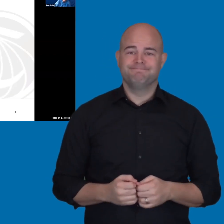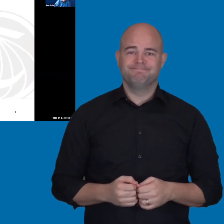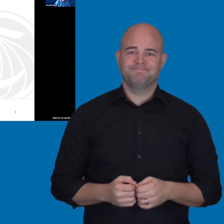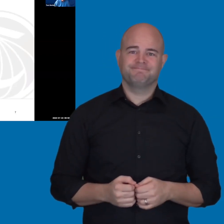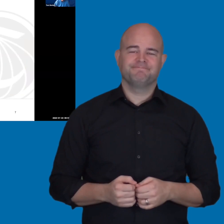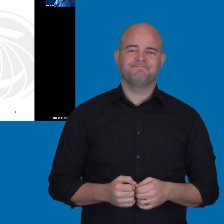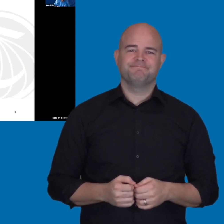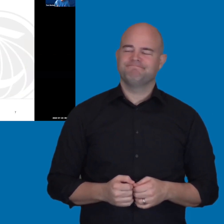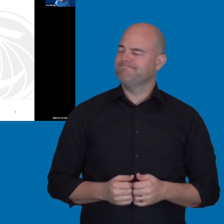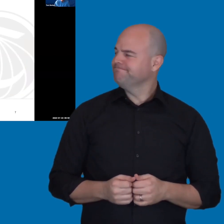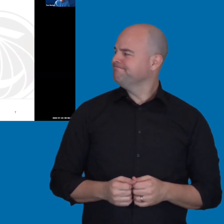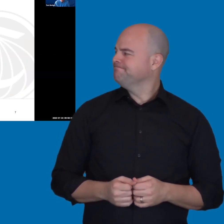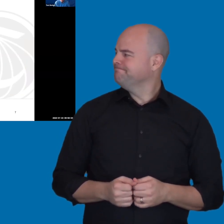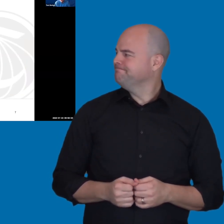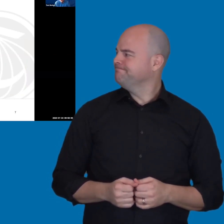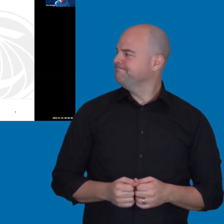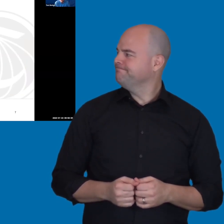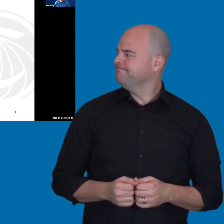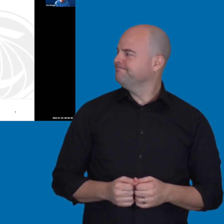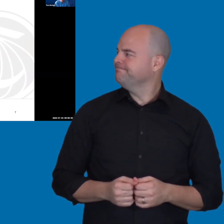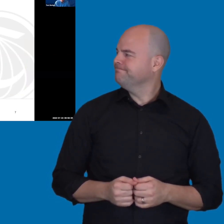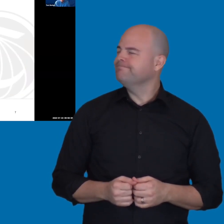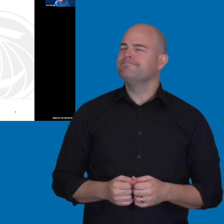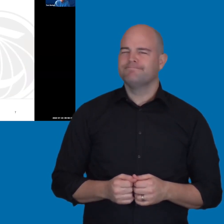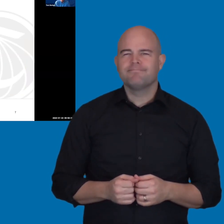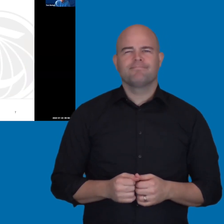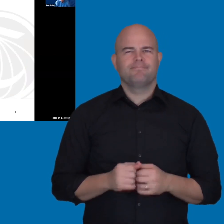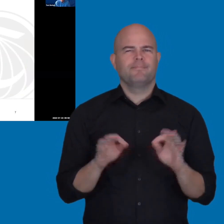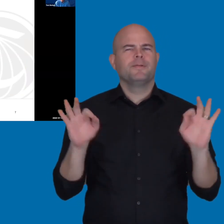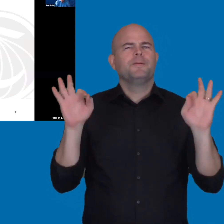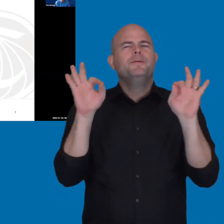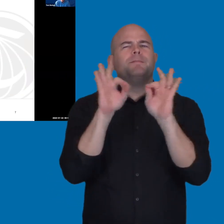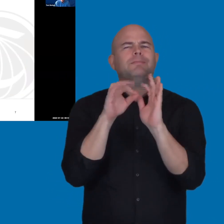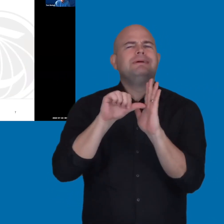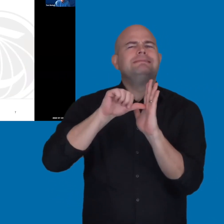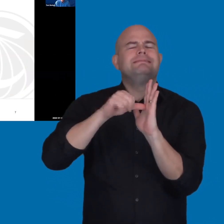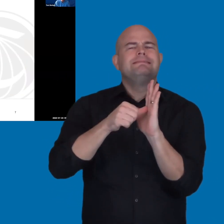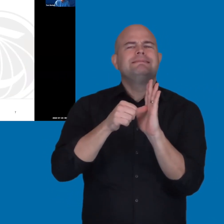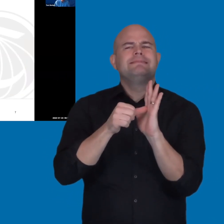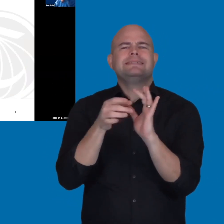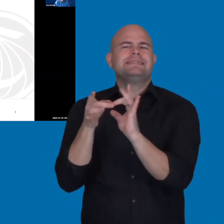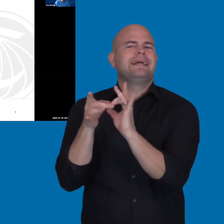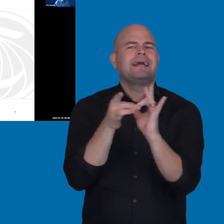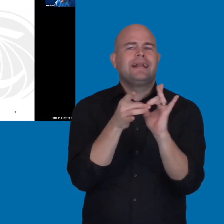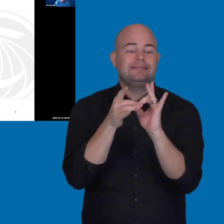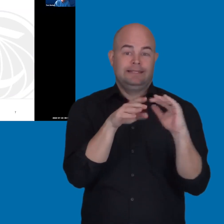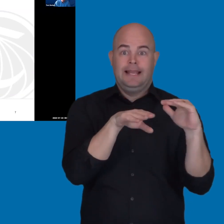So, one of the things I wanted to highlight was the connection between the accessibility efforts that we're doing